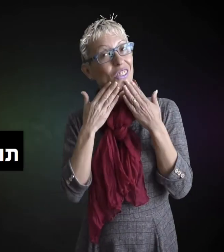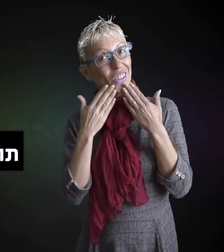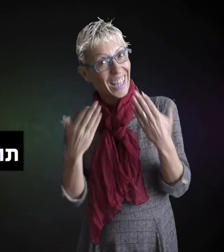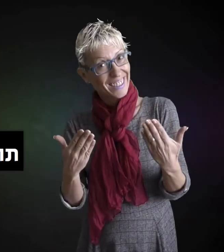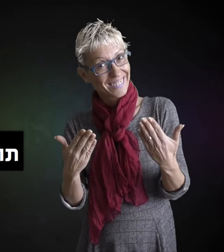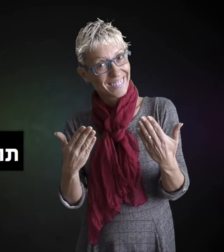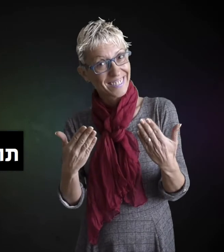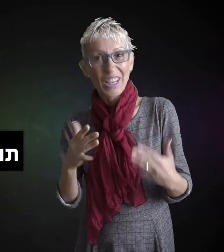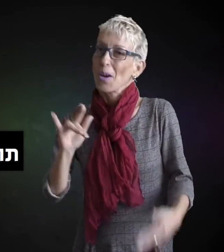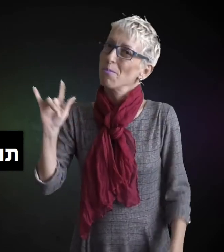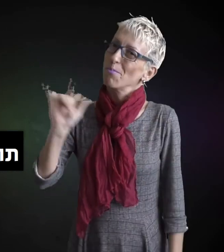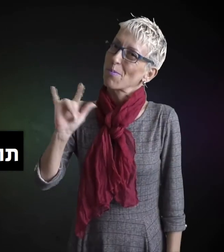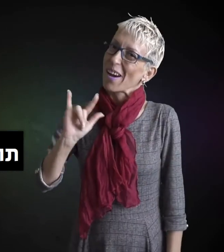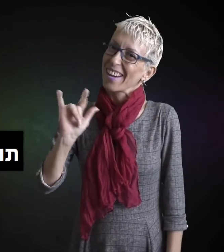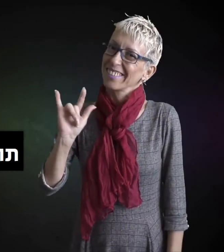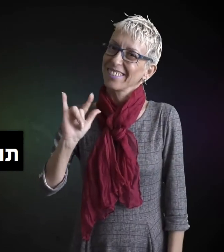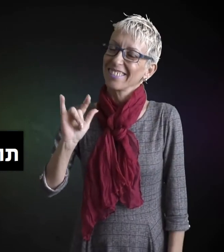thanks...Bye